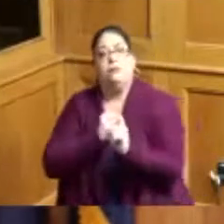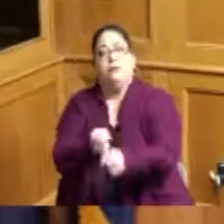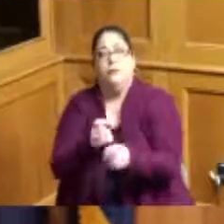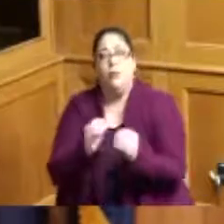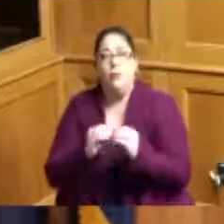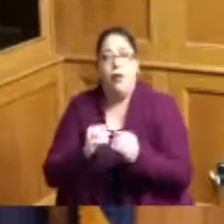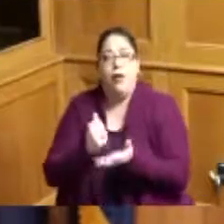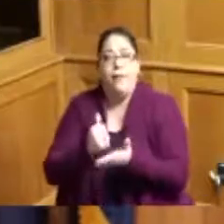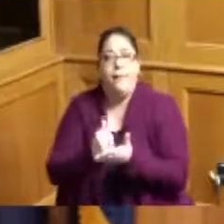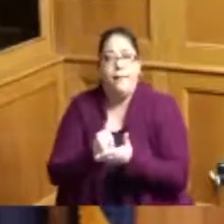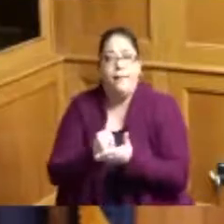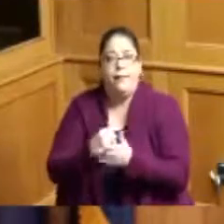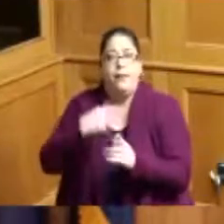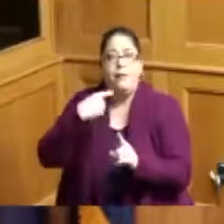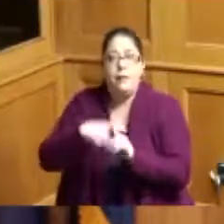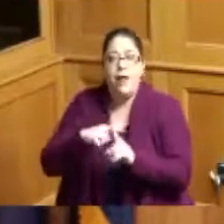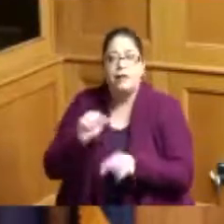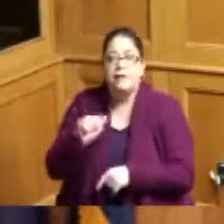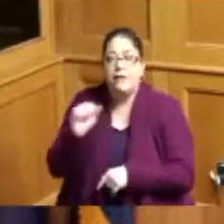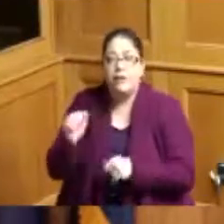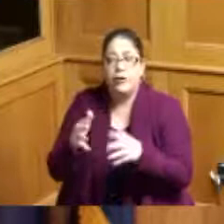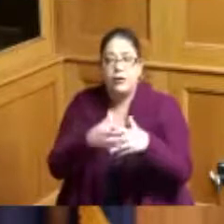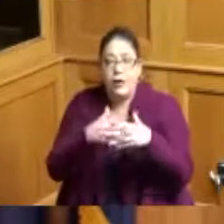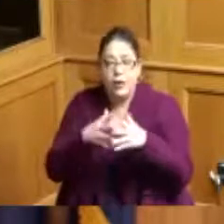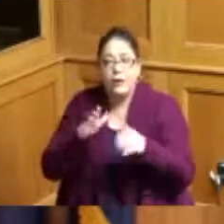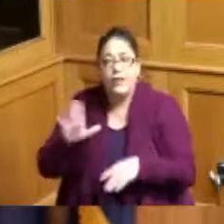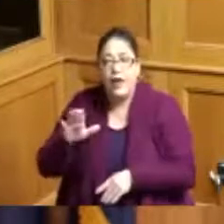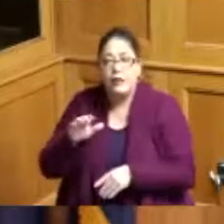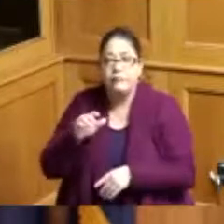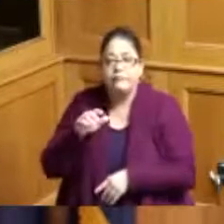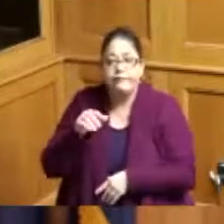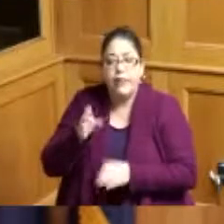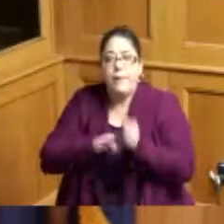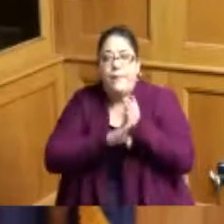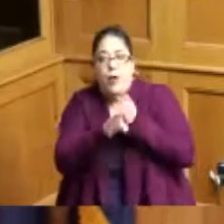to make sure that they understand what these programs are and how to better connect them so